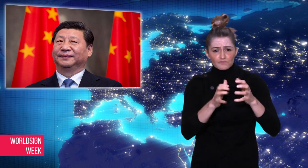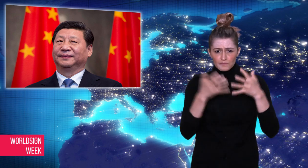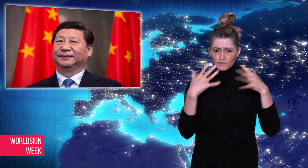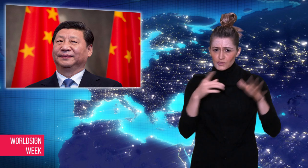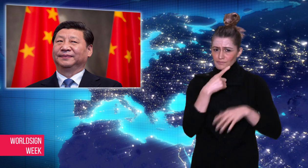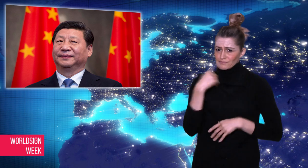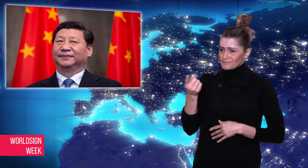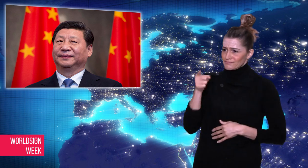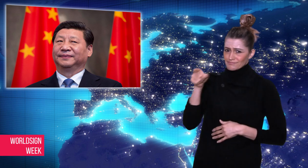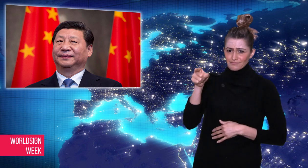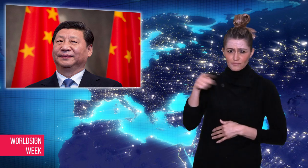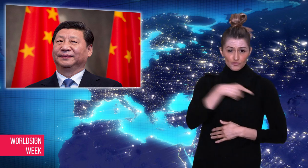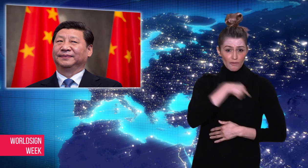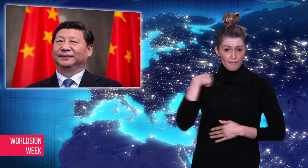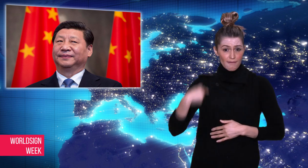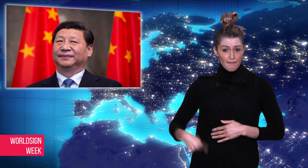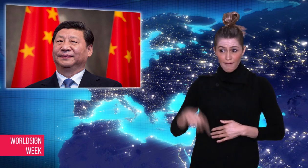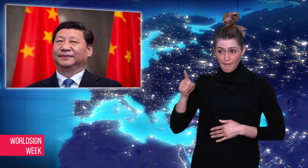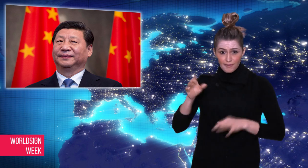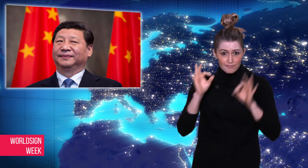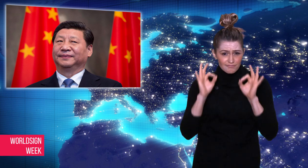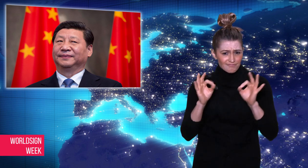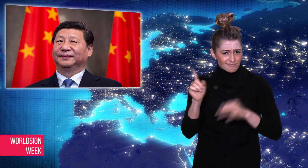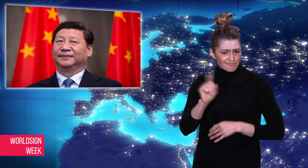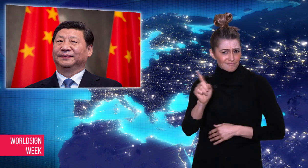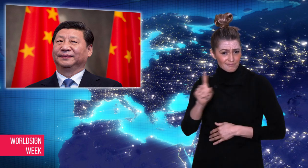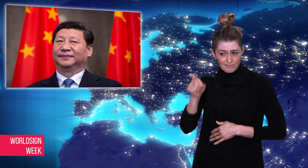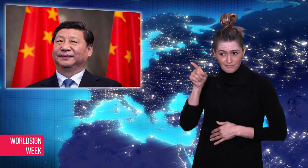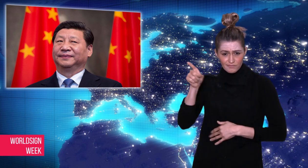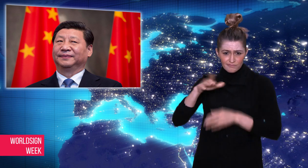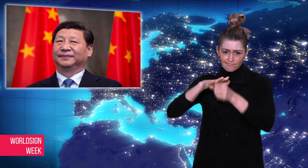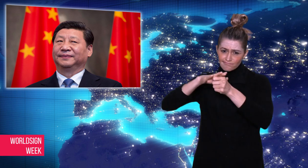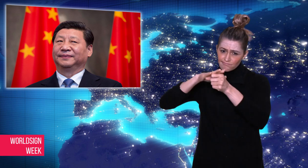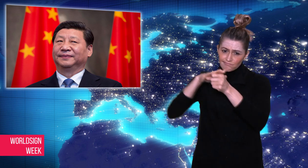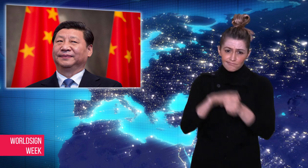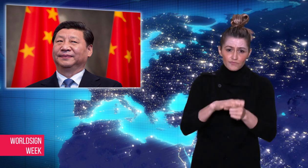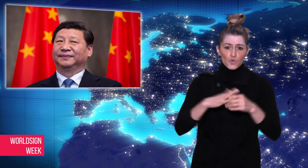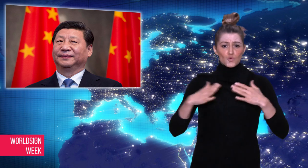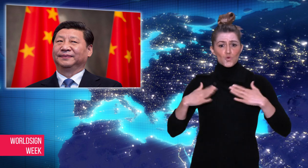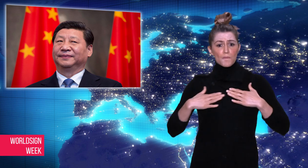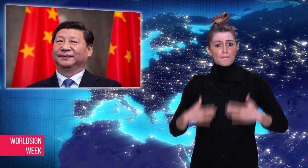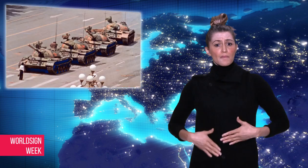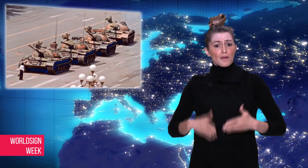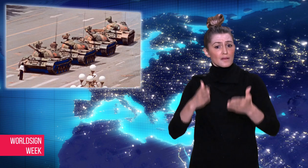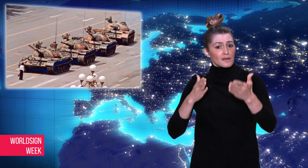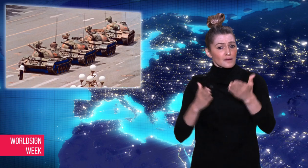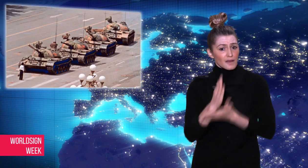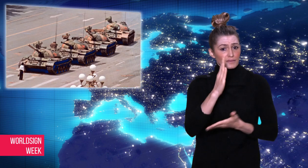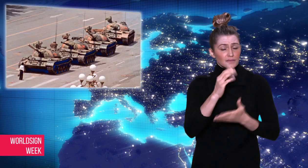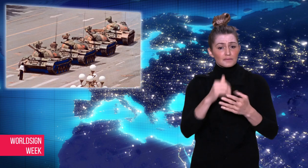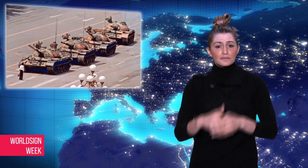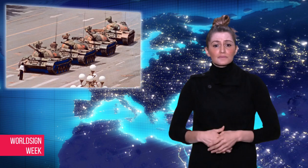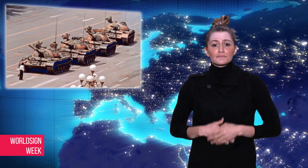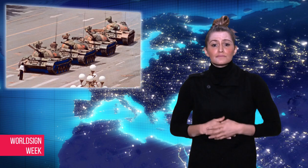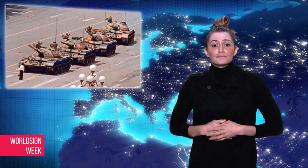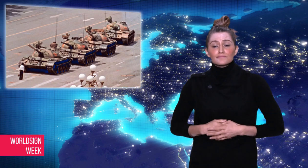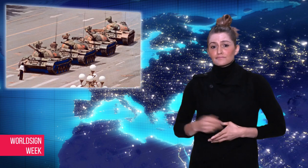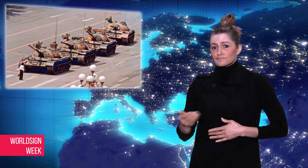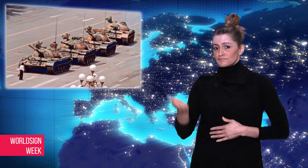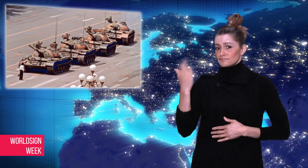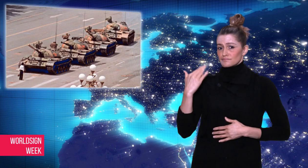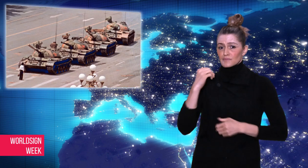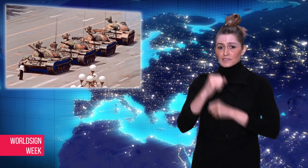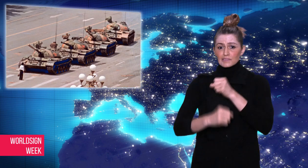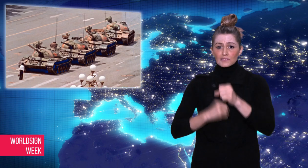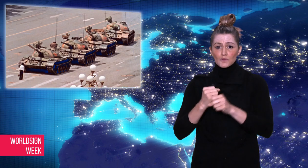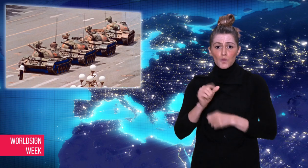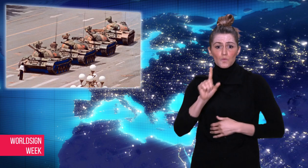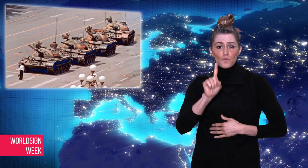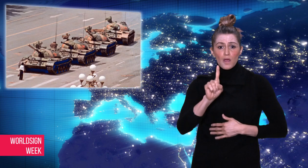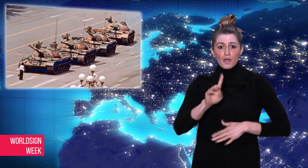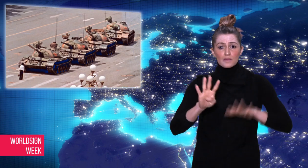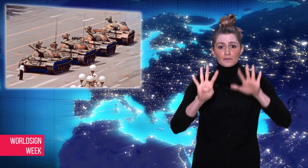organizations accused China of suppressing human